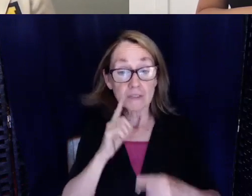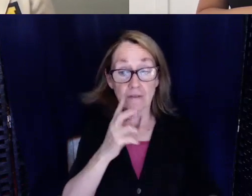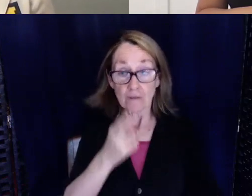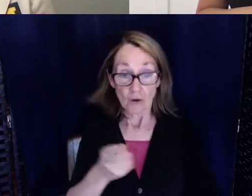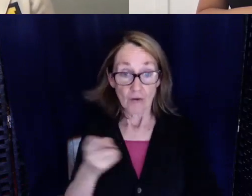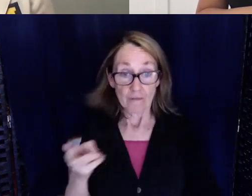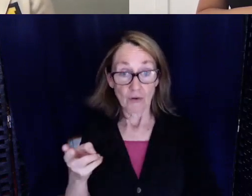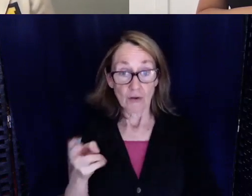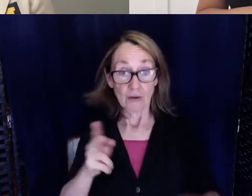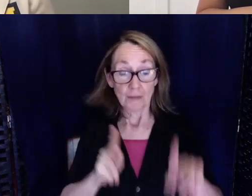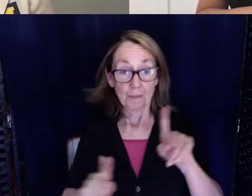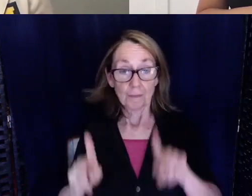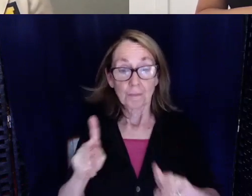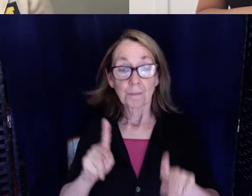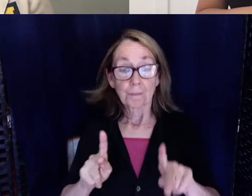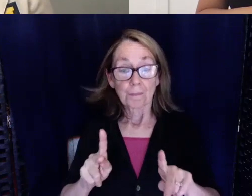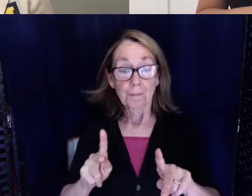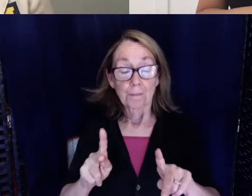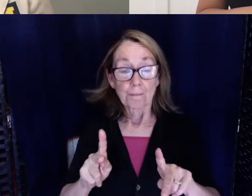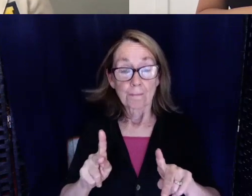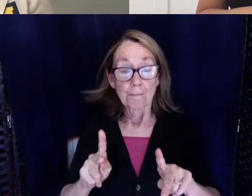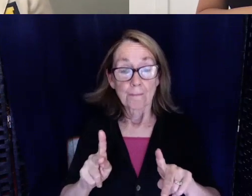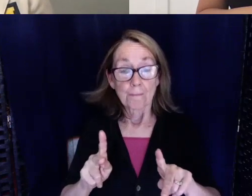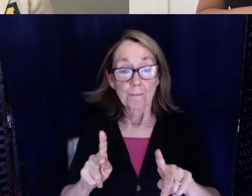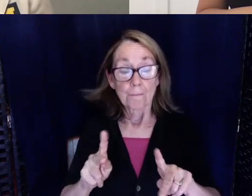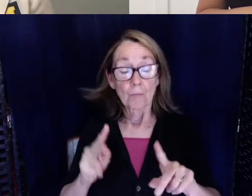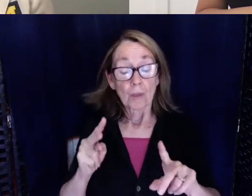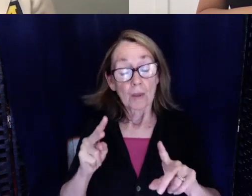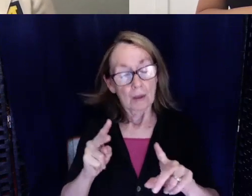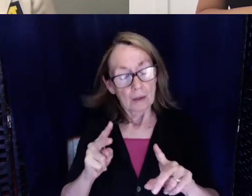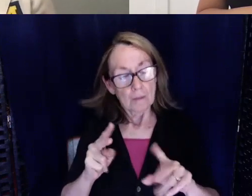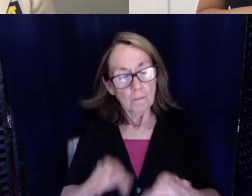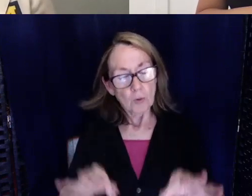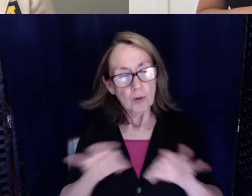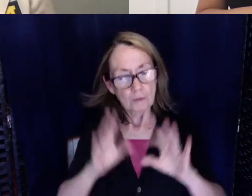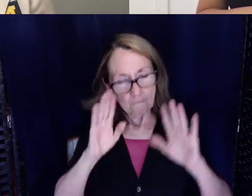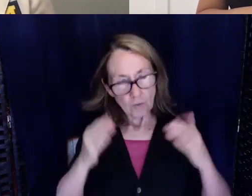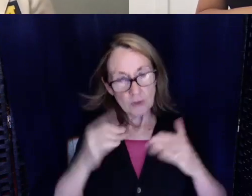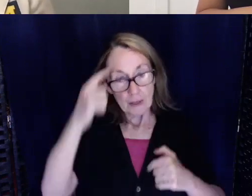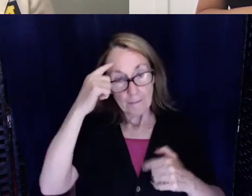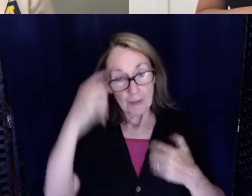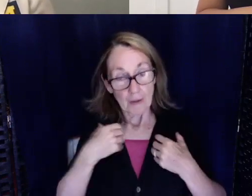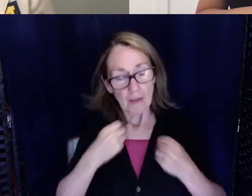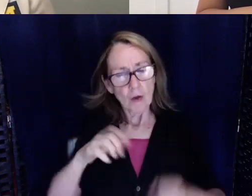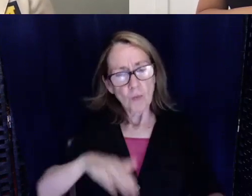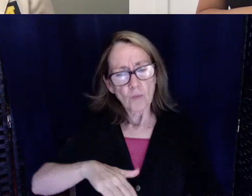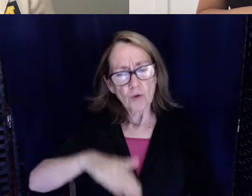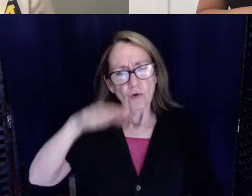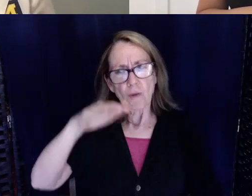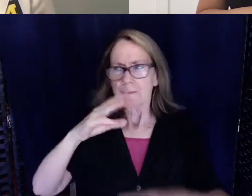people is to look at your mental health because we grow up in a society where